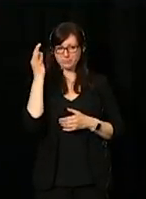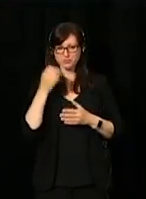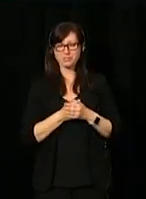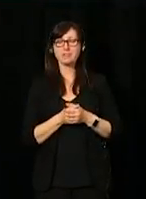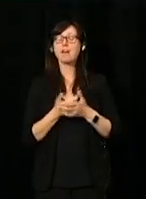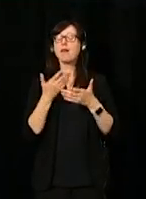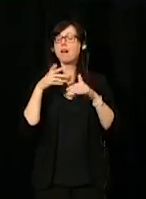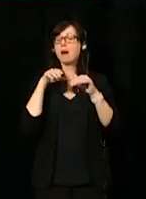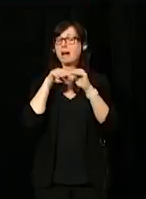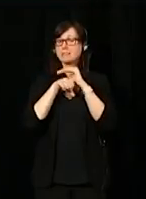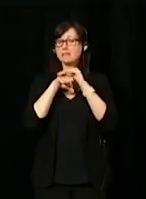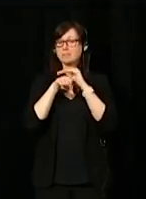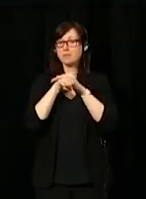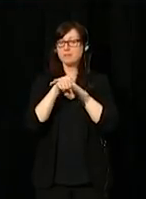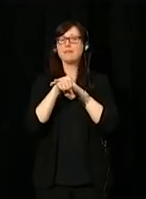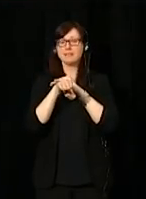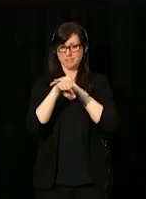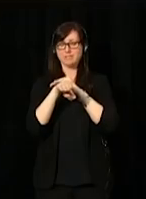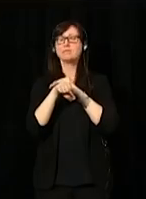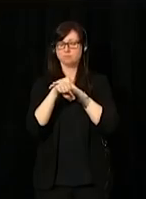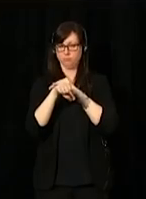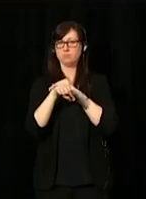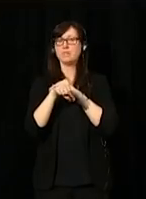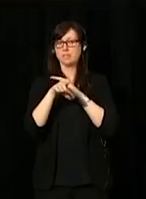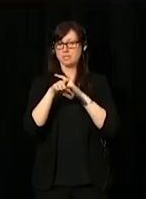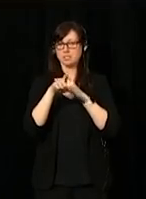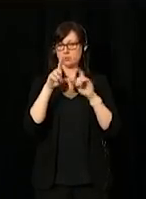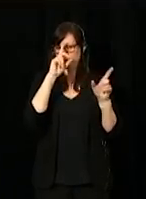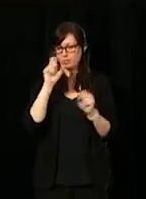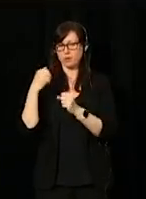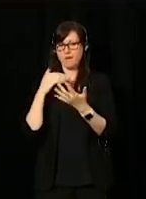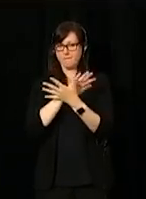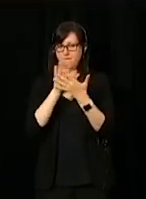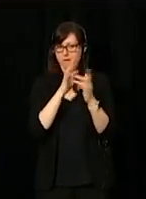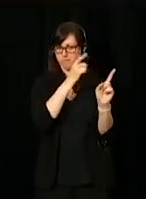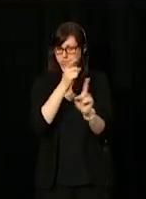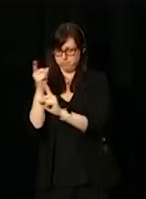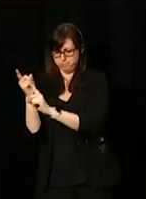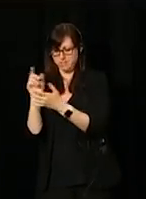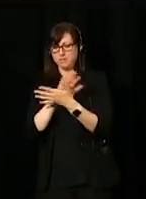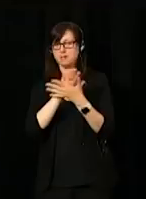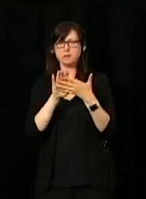[Translator:] The accessibility has five objectives. They're all important.